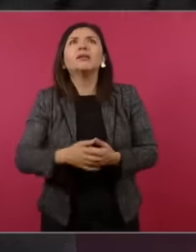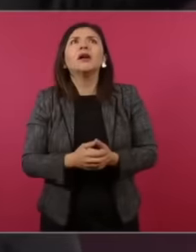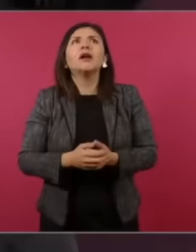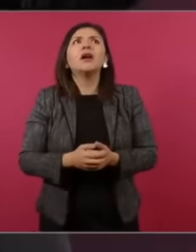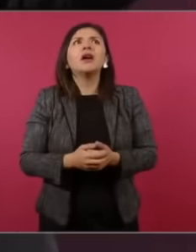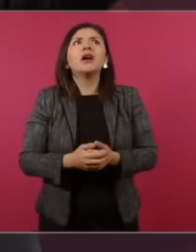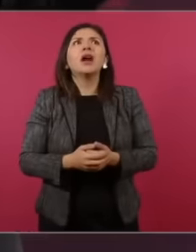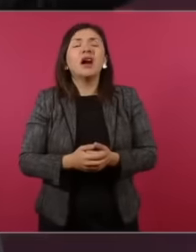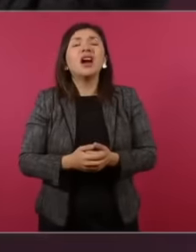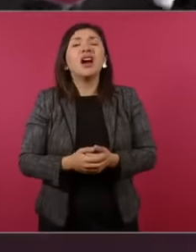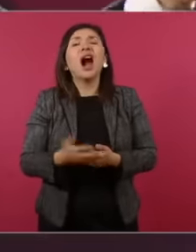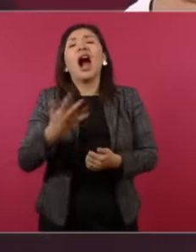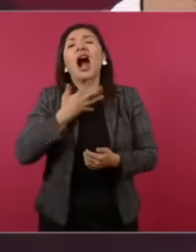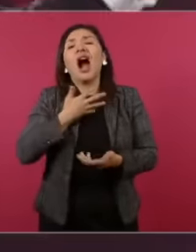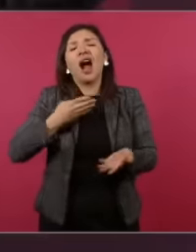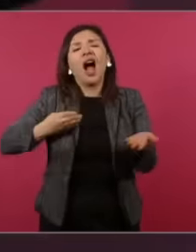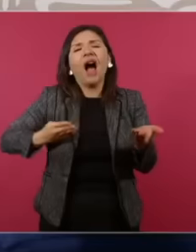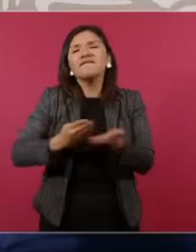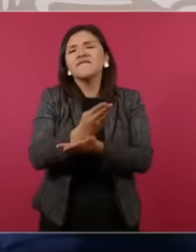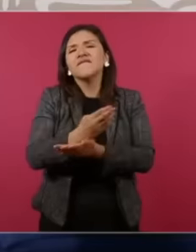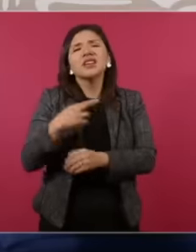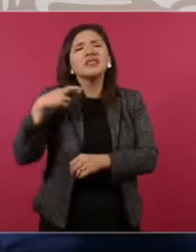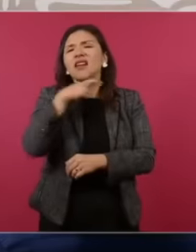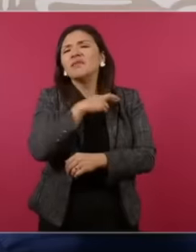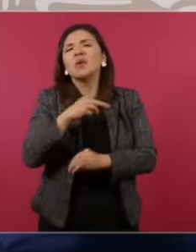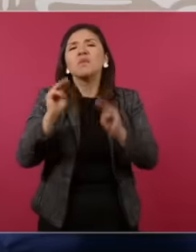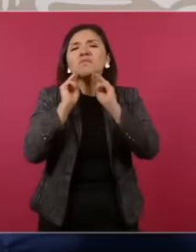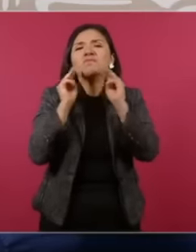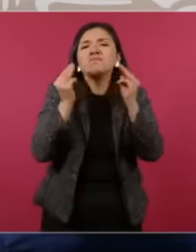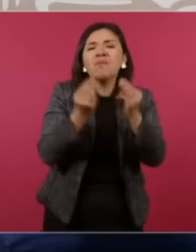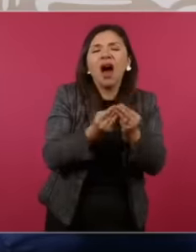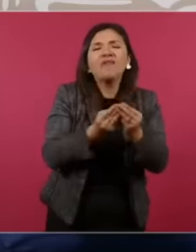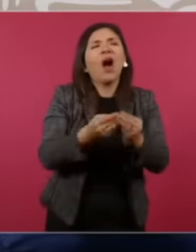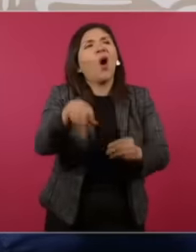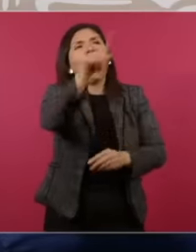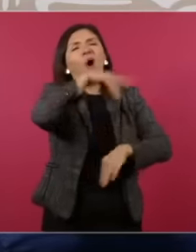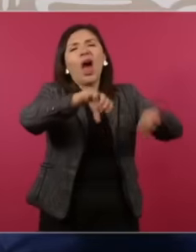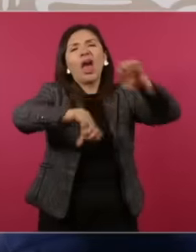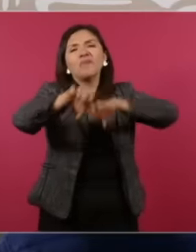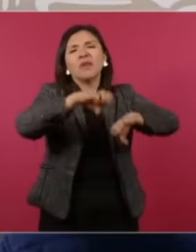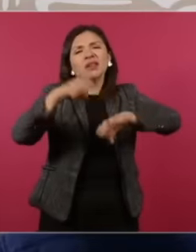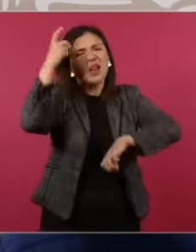the drug traffickers are going to intervene and that they are going to intervene, they intervene in the elections or Maybe you